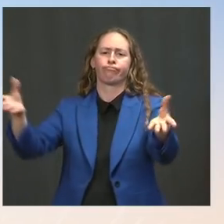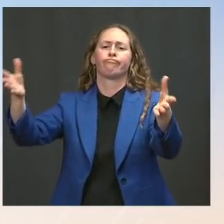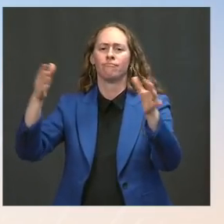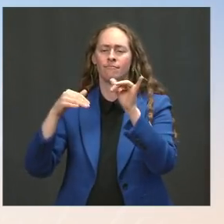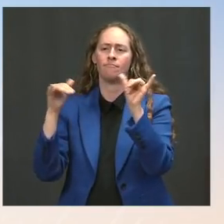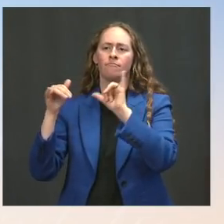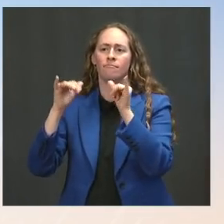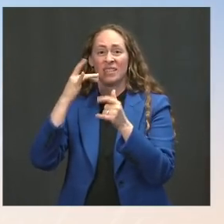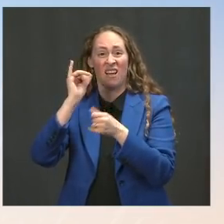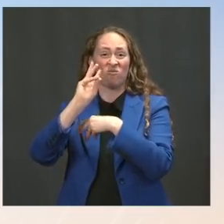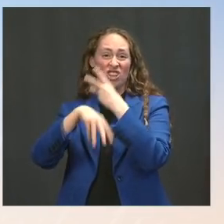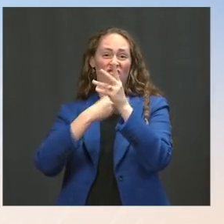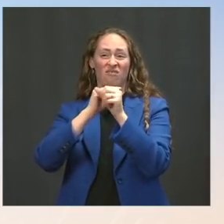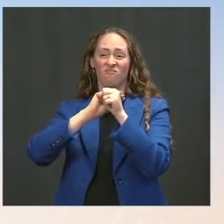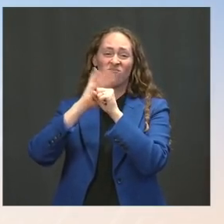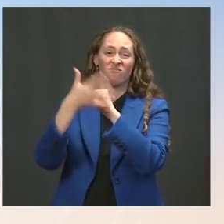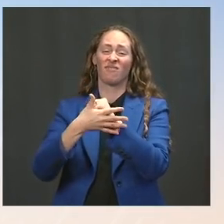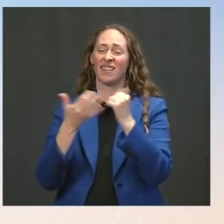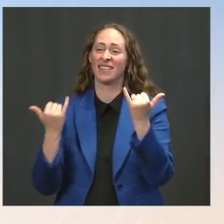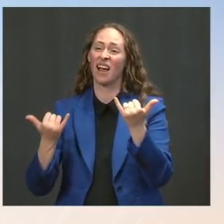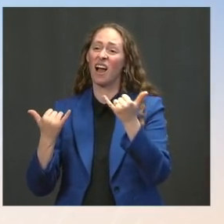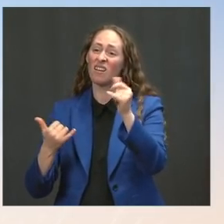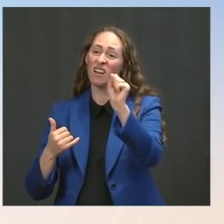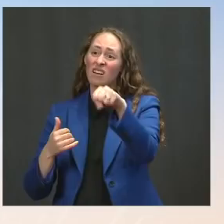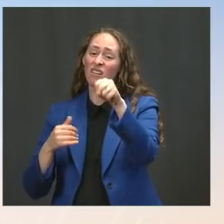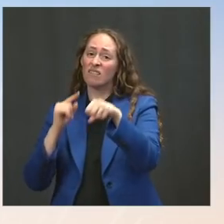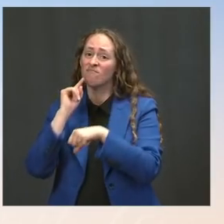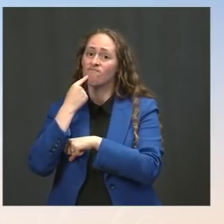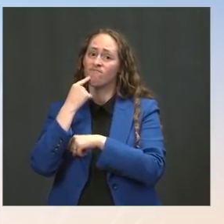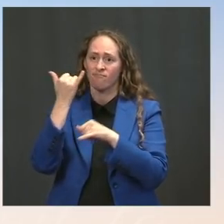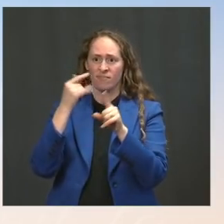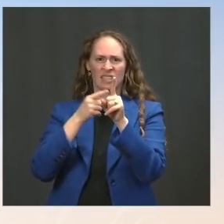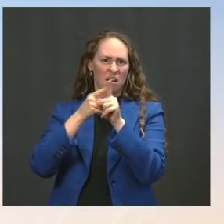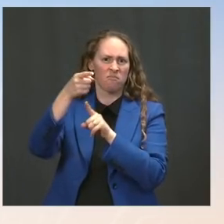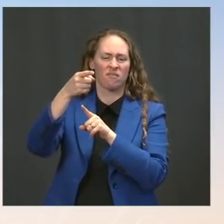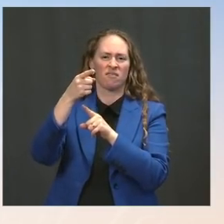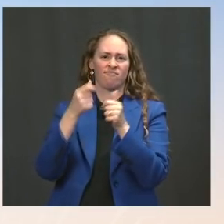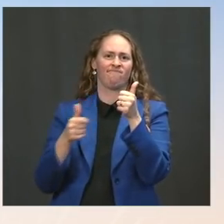Yes, it is the dominant variant here in the United States. That doesn't mean that having more people